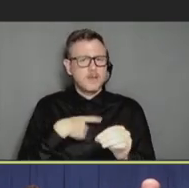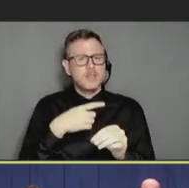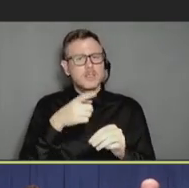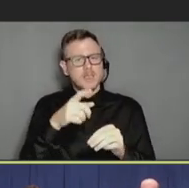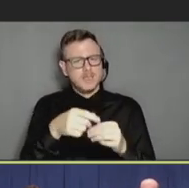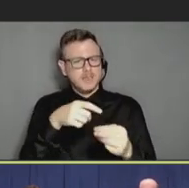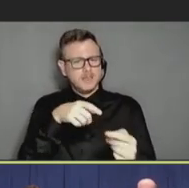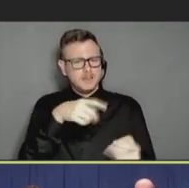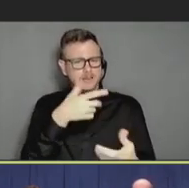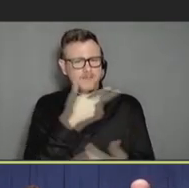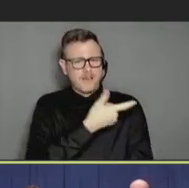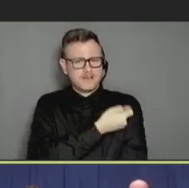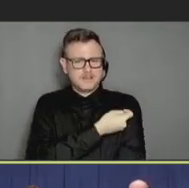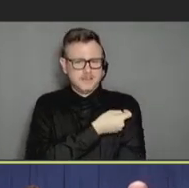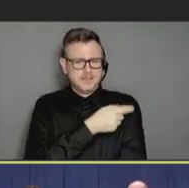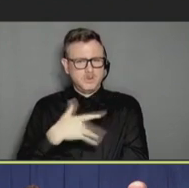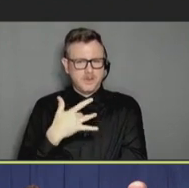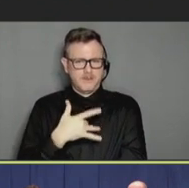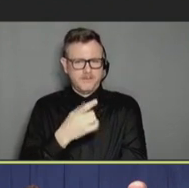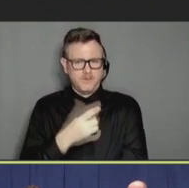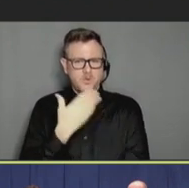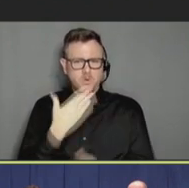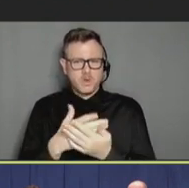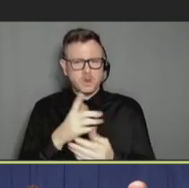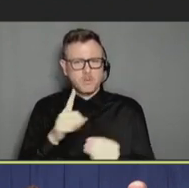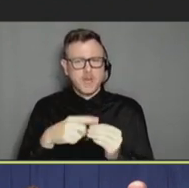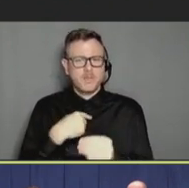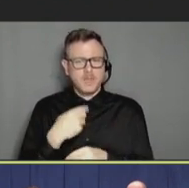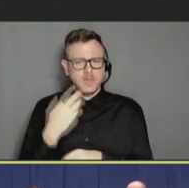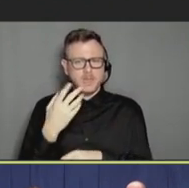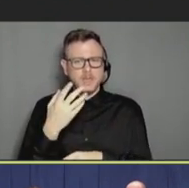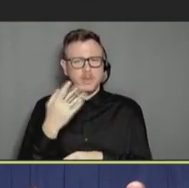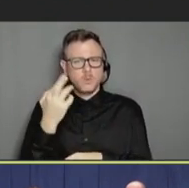Robert Hopkins, Jr.: Dr. Lewis, you’re going to have any added comments?